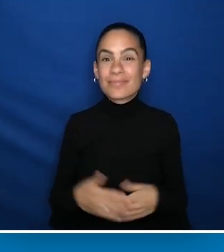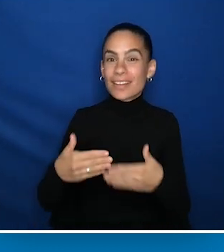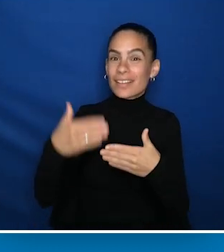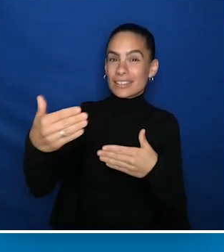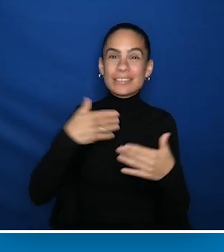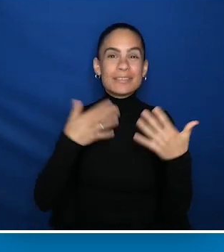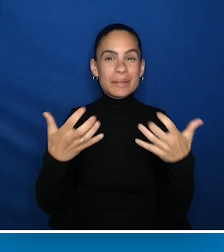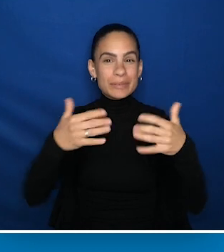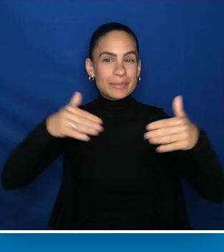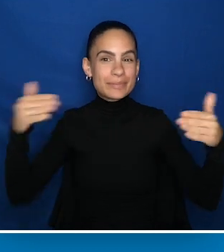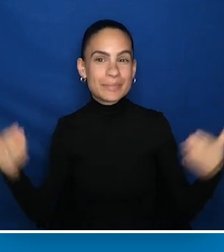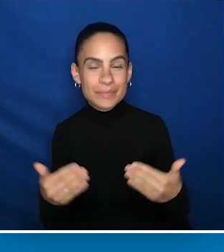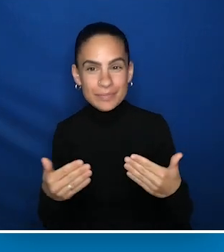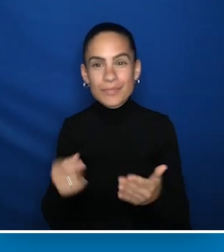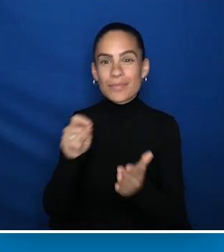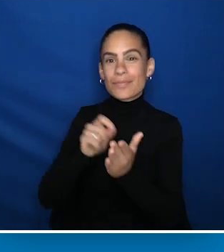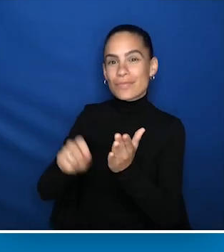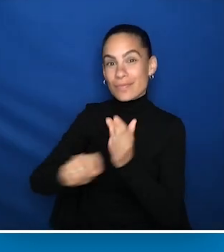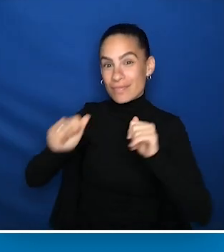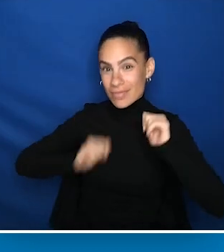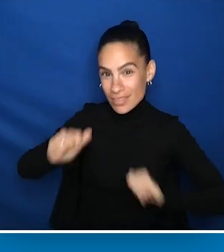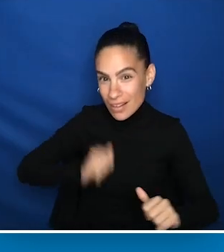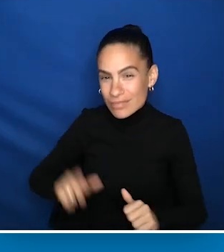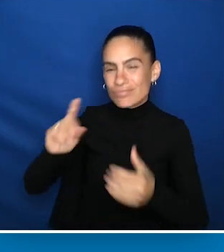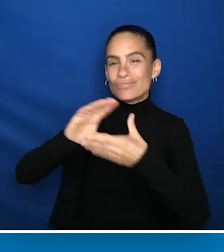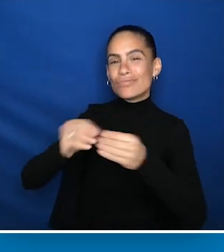Next, I would like to introduce a playwright and storyteller.